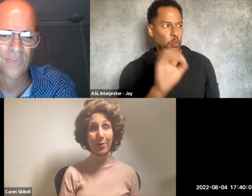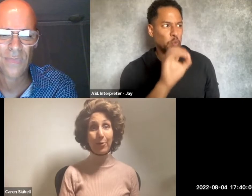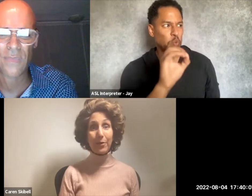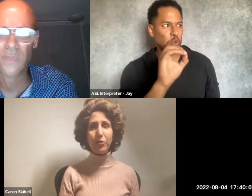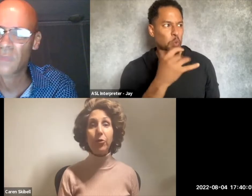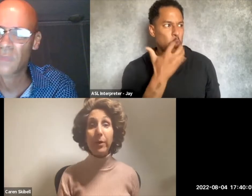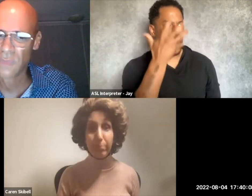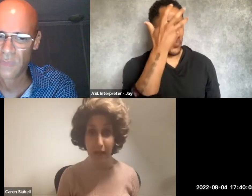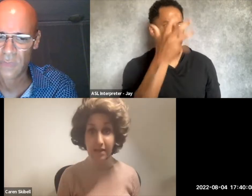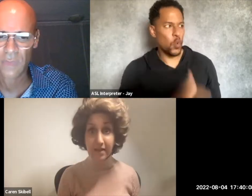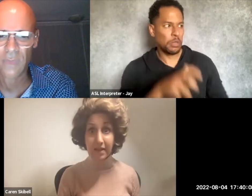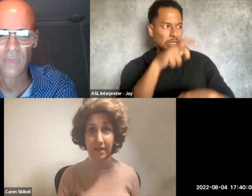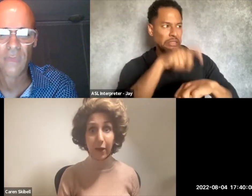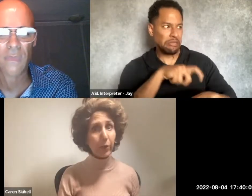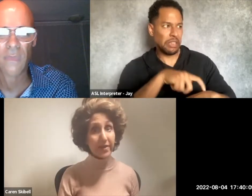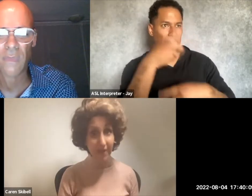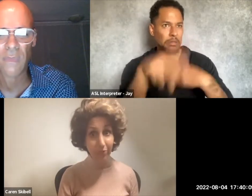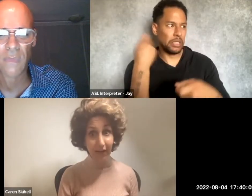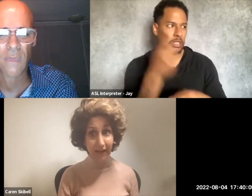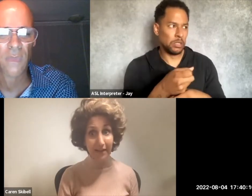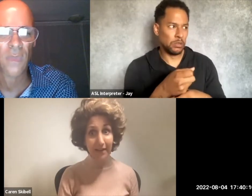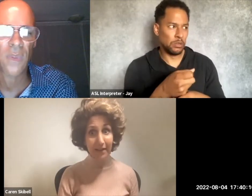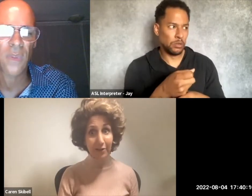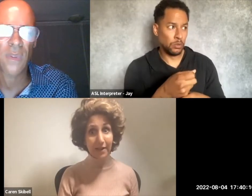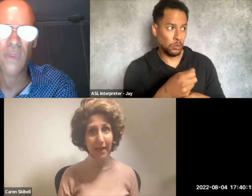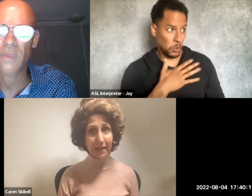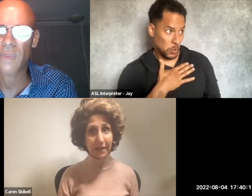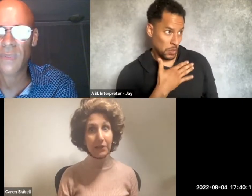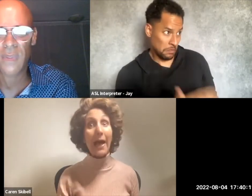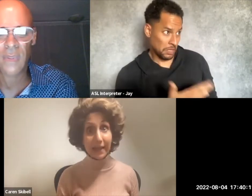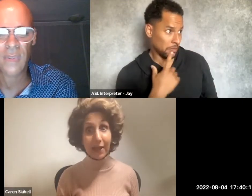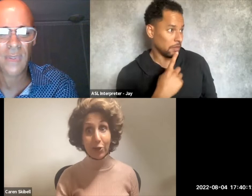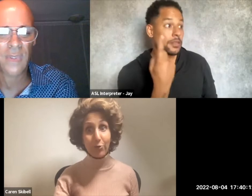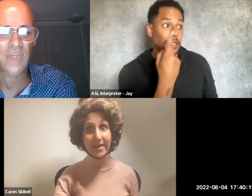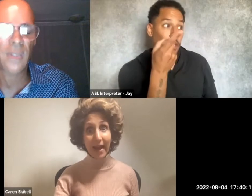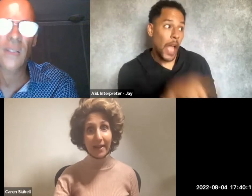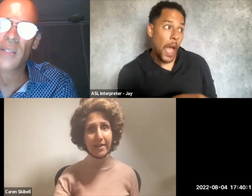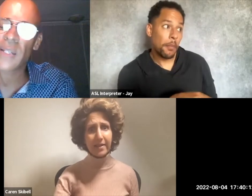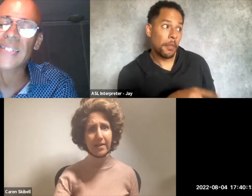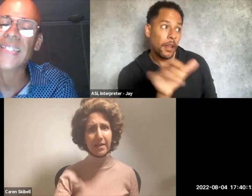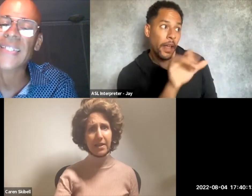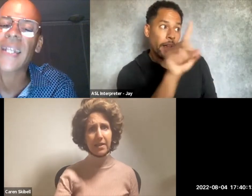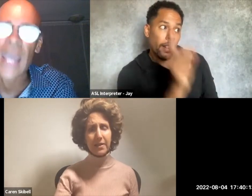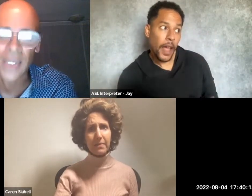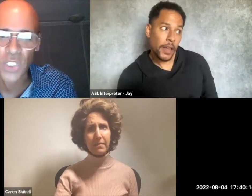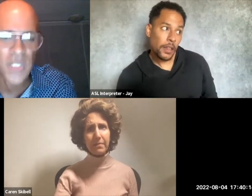So you do admit there was something. Looked like lightning, you said. It's an analogy.